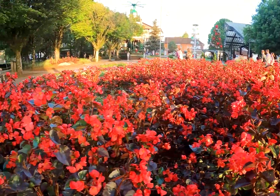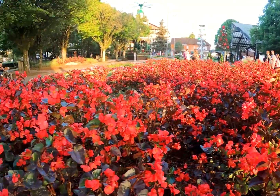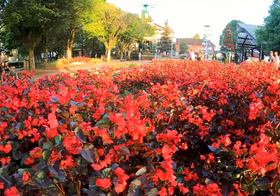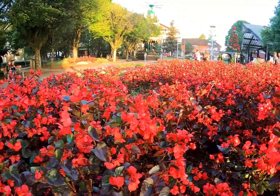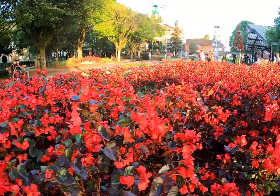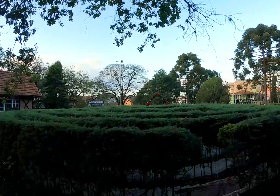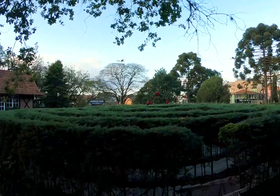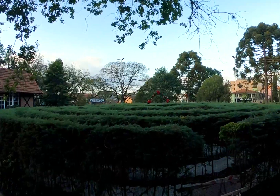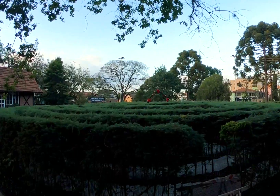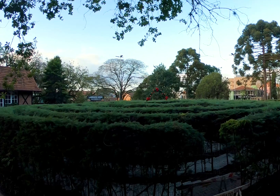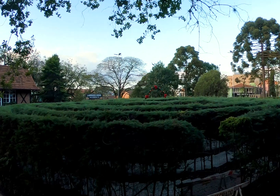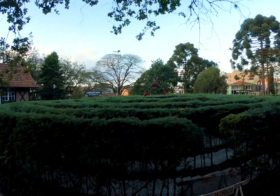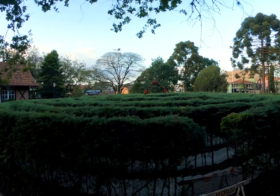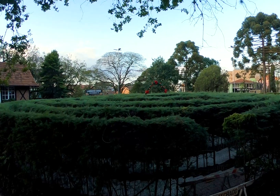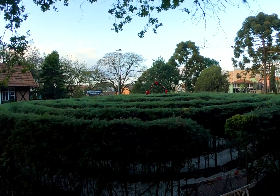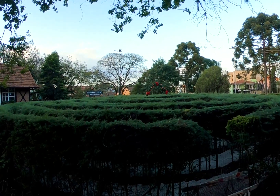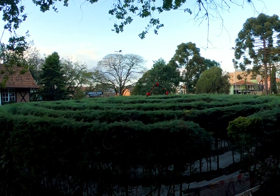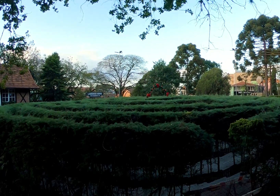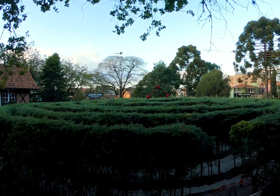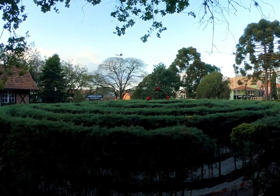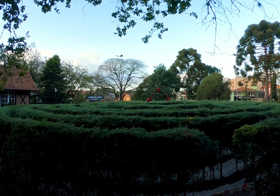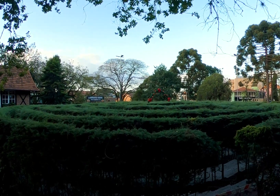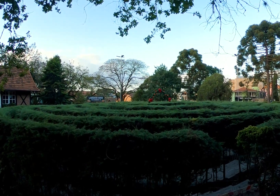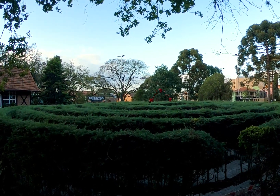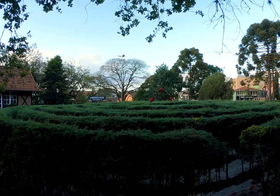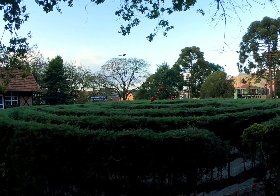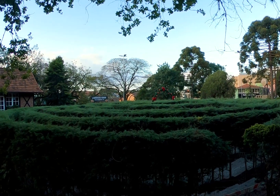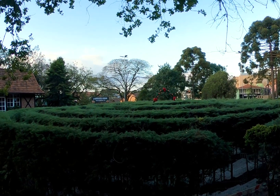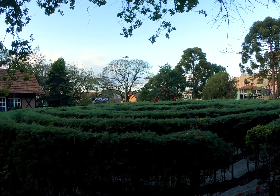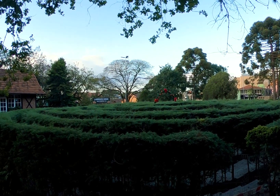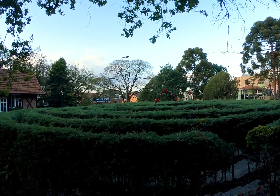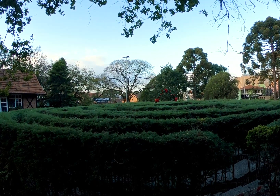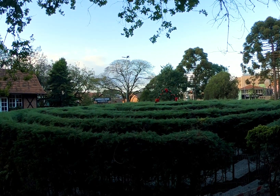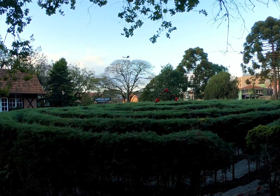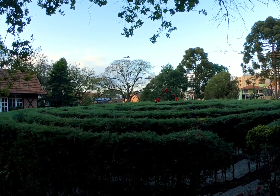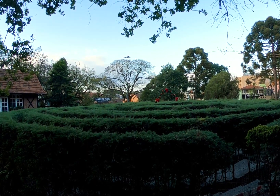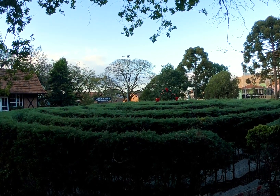German city and then you can meet in some tourist places you can meet the